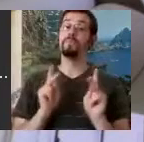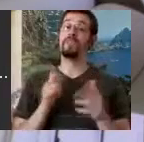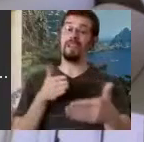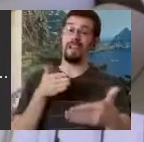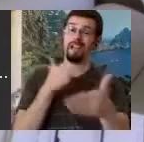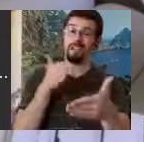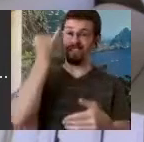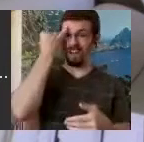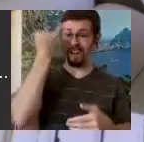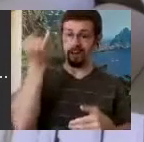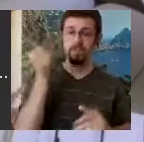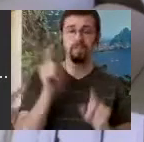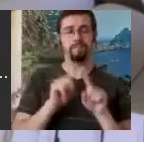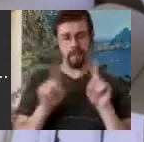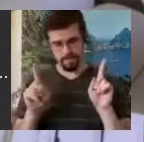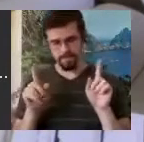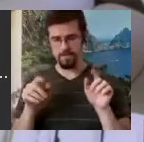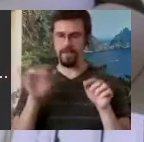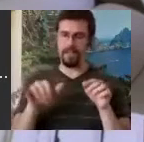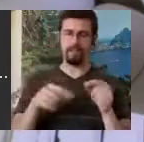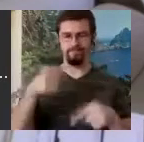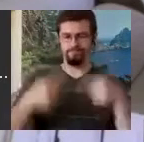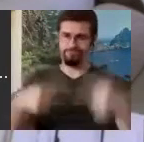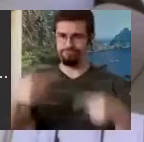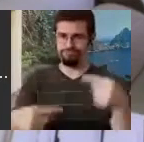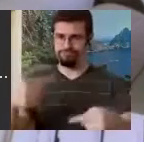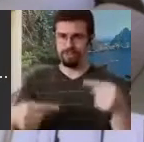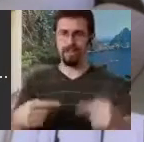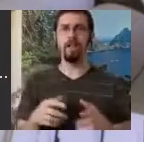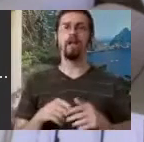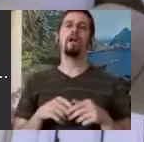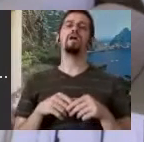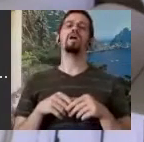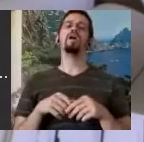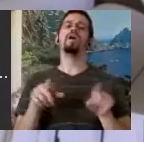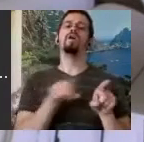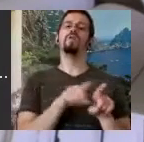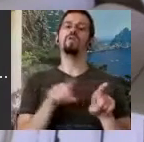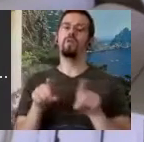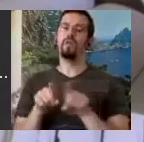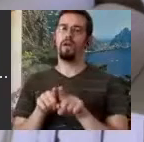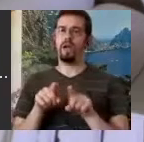And I also had to learn who to contact and who not to. I had to learn about